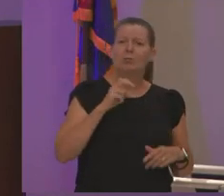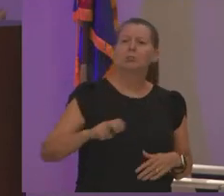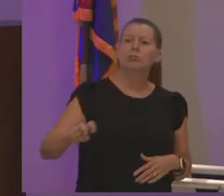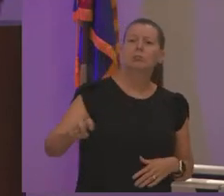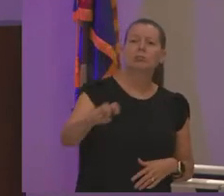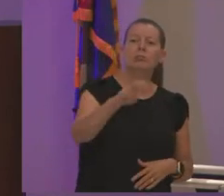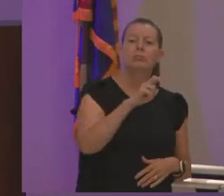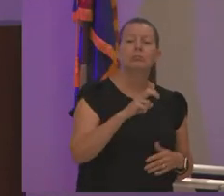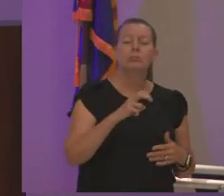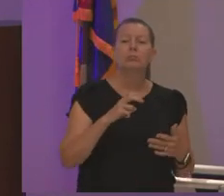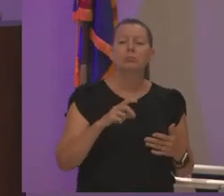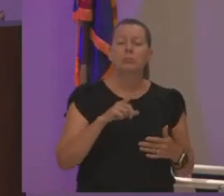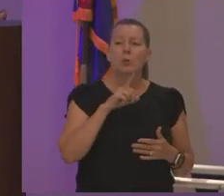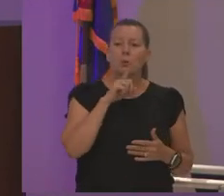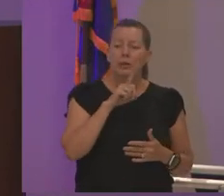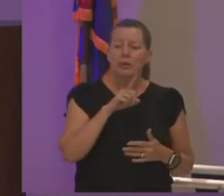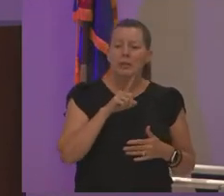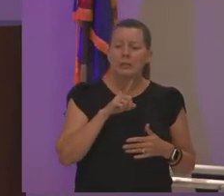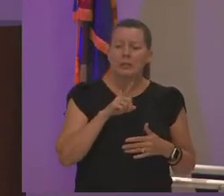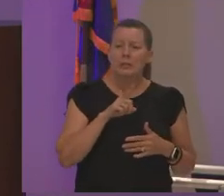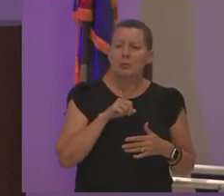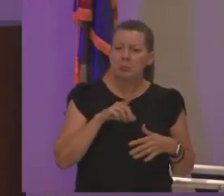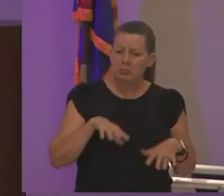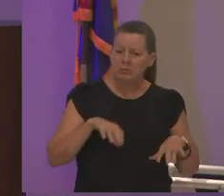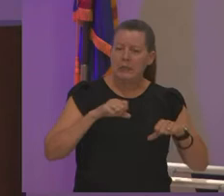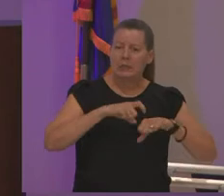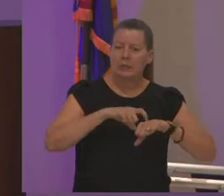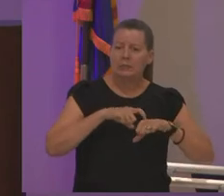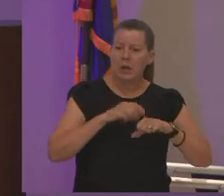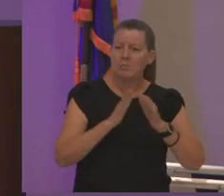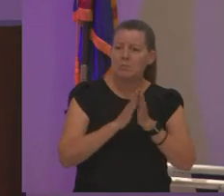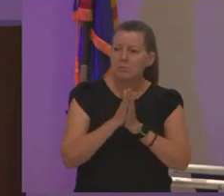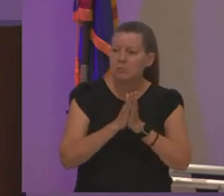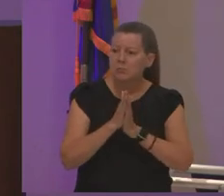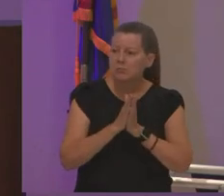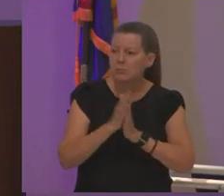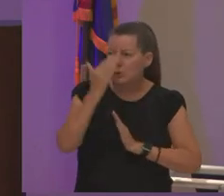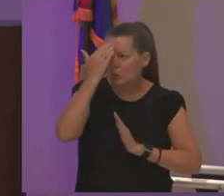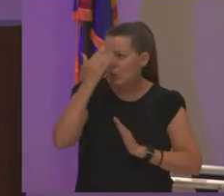really taking the time to get to know you now and i always say not just the buildings because it's a